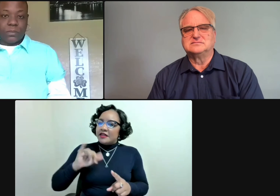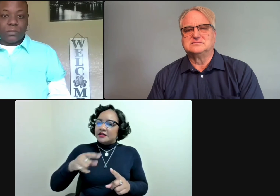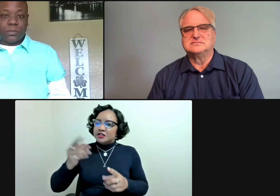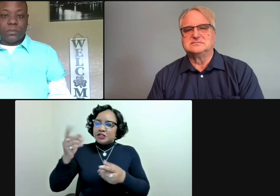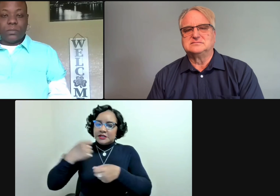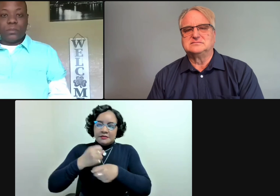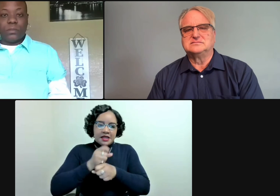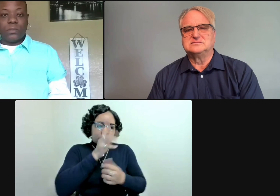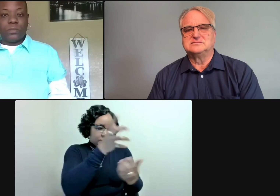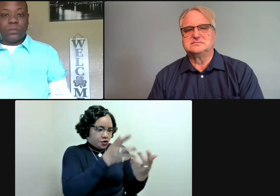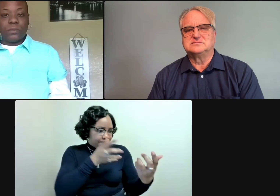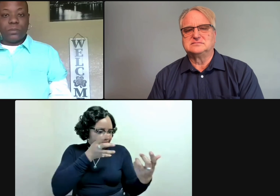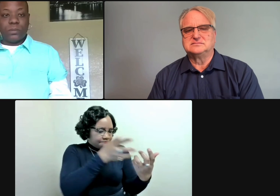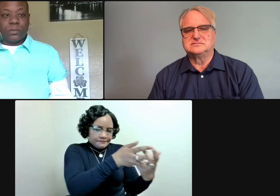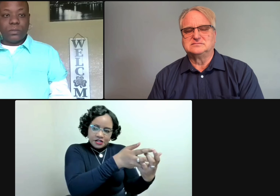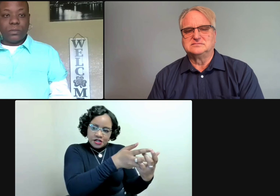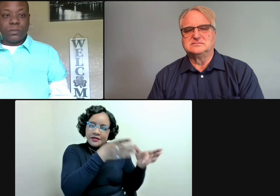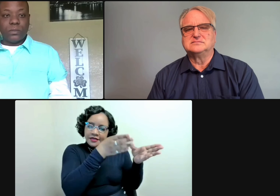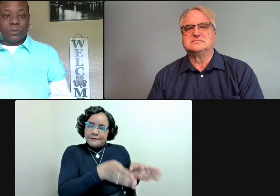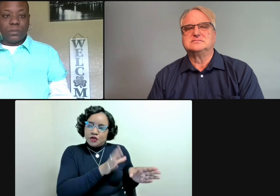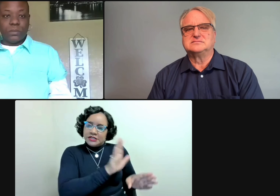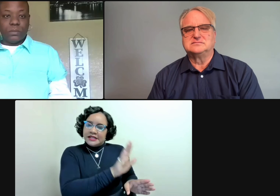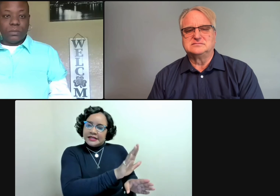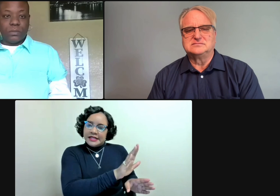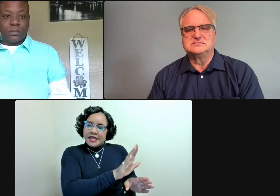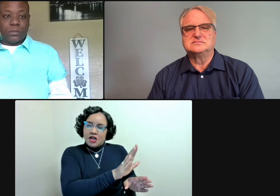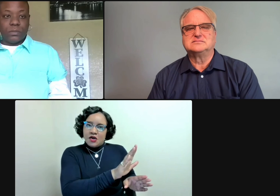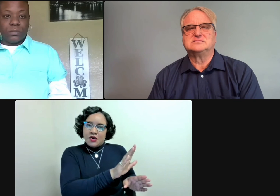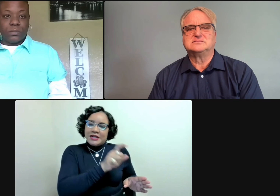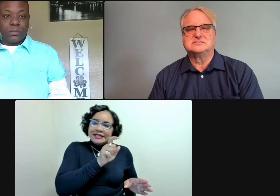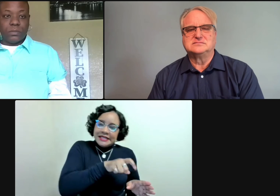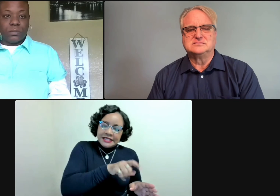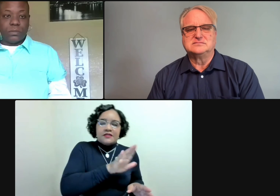I think it's not as much code switching as it is meeting that person where